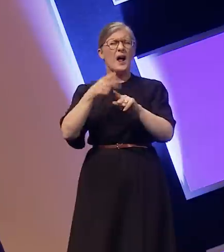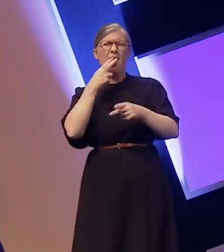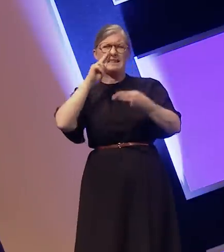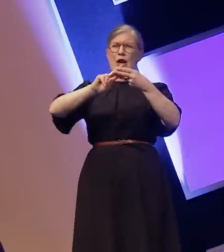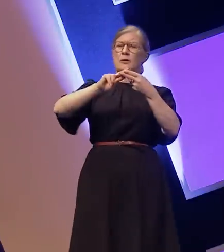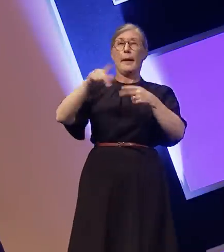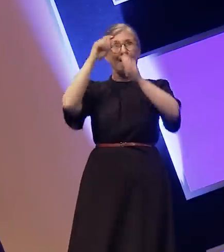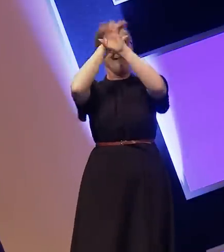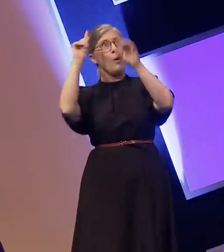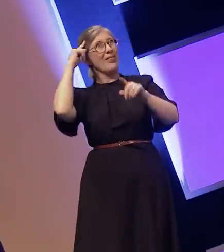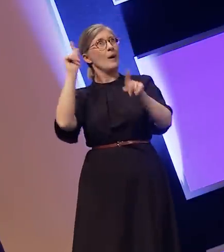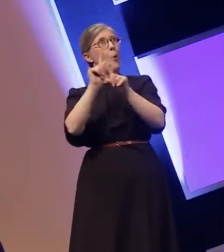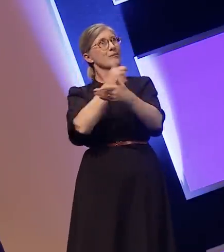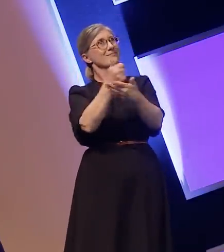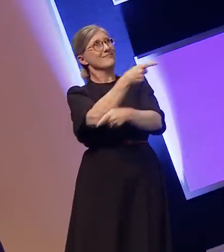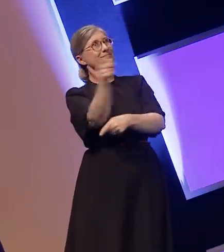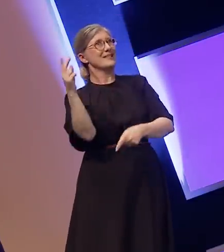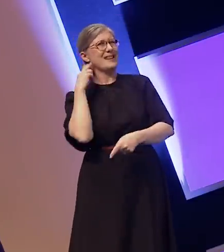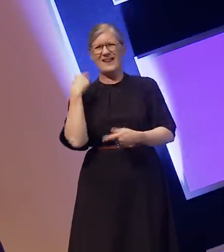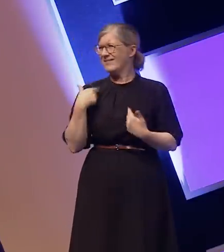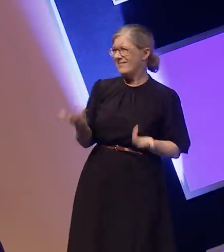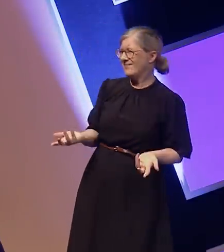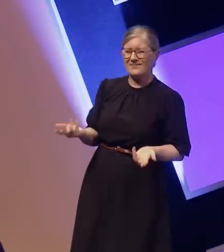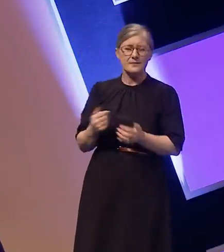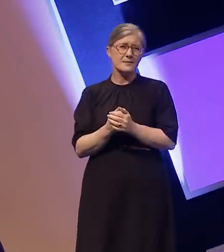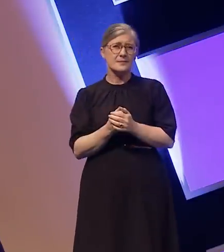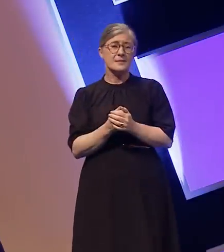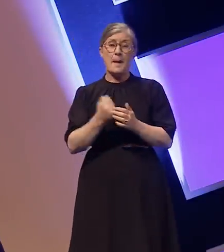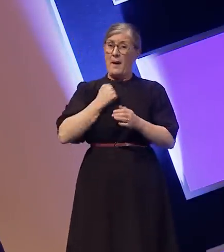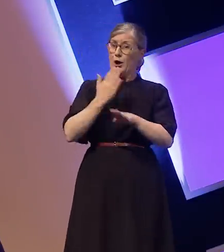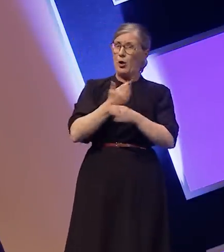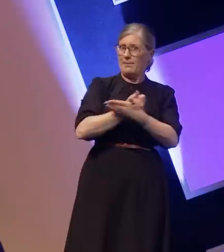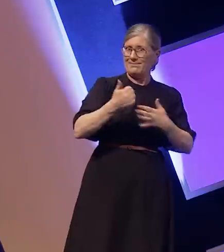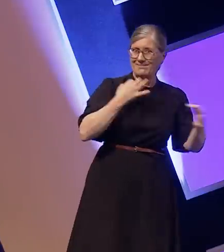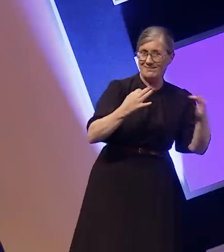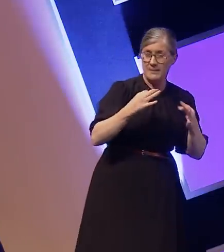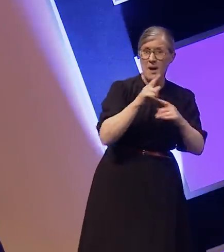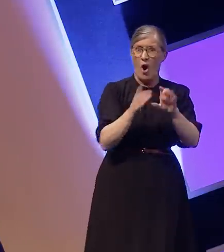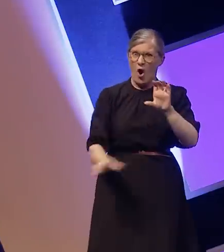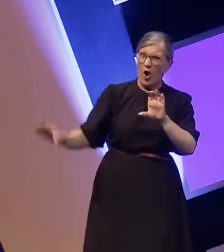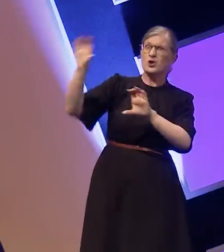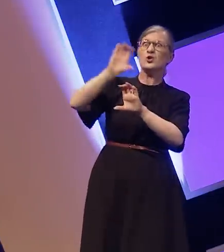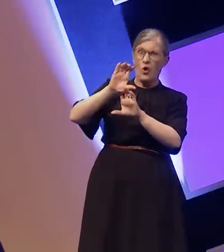even though I am not paid to do the extra work on top of my job, I try to fix the problem on set, and